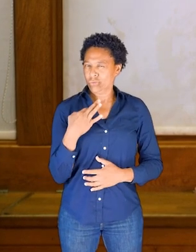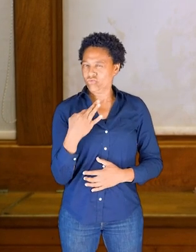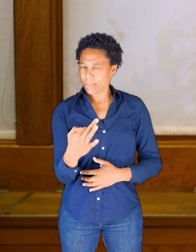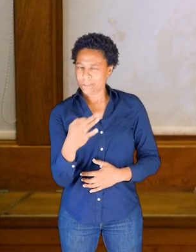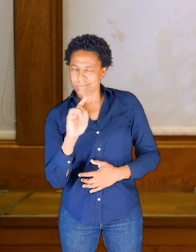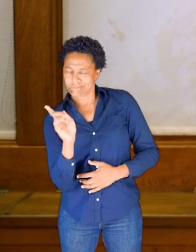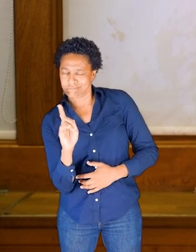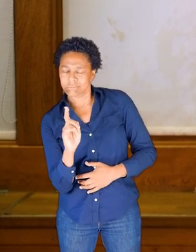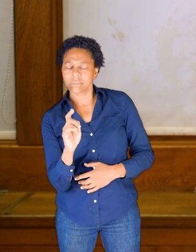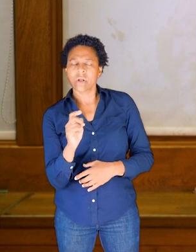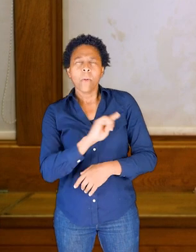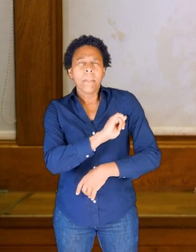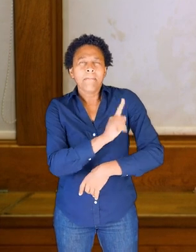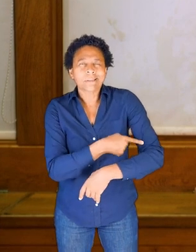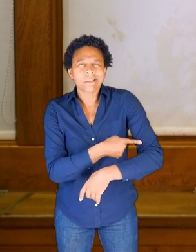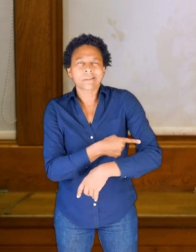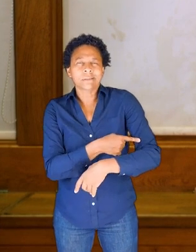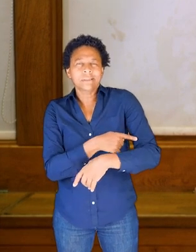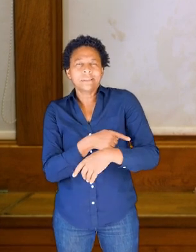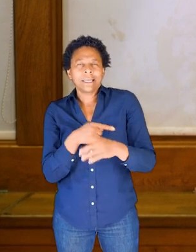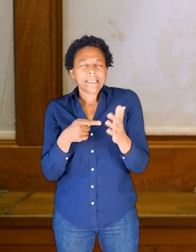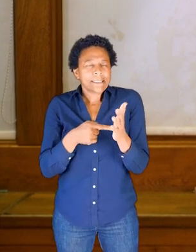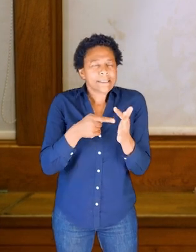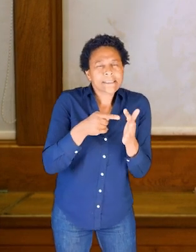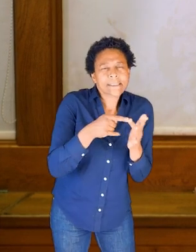soft tissues of the body. So that as an extra image.